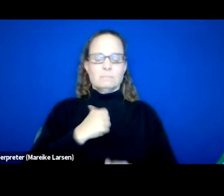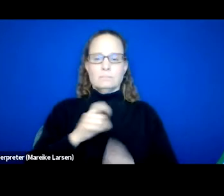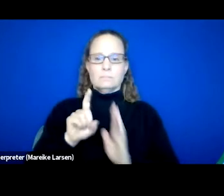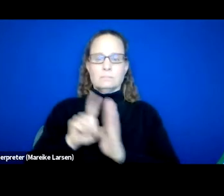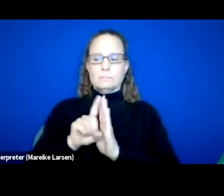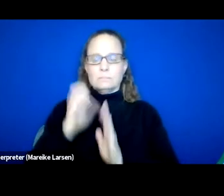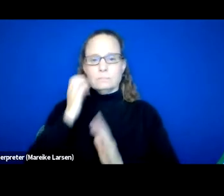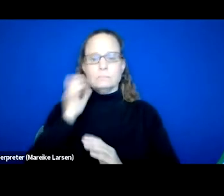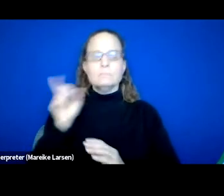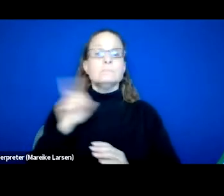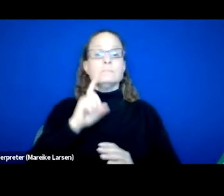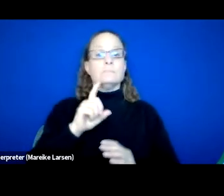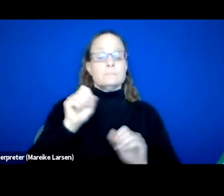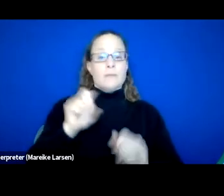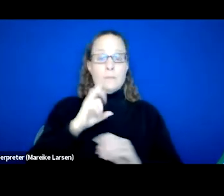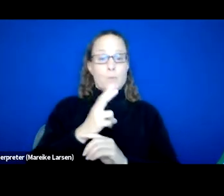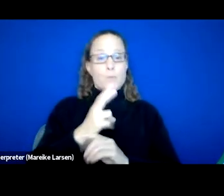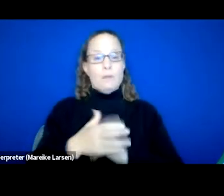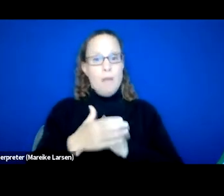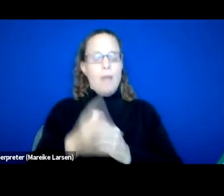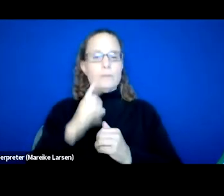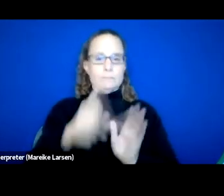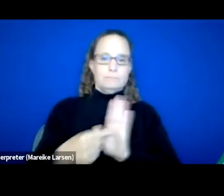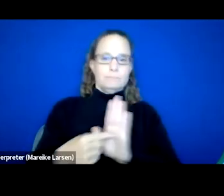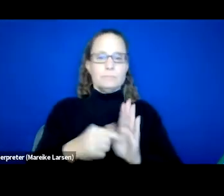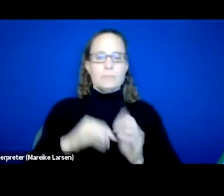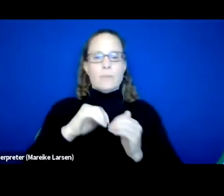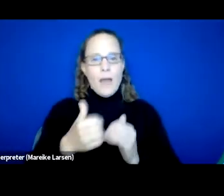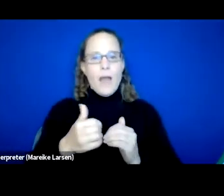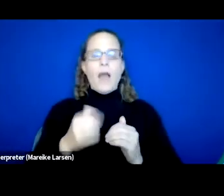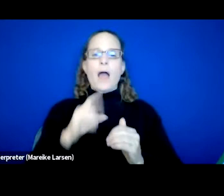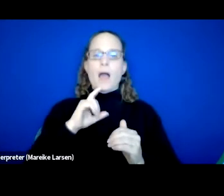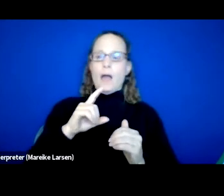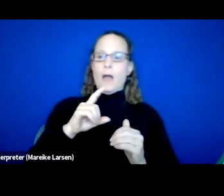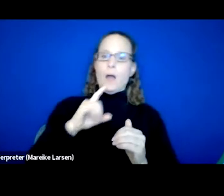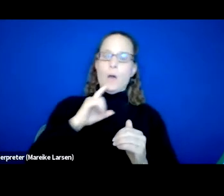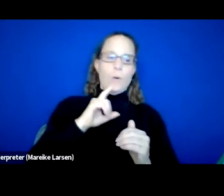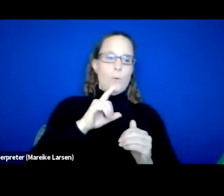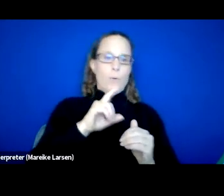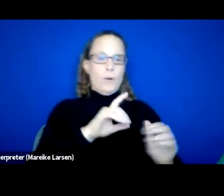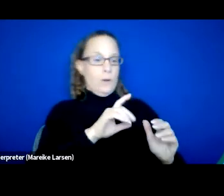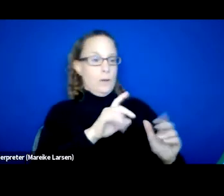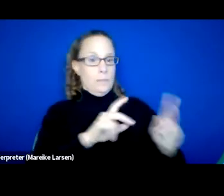and helpful to illustrate how households move through homeless systems and highlight outcome disparities.